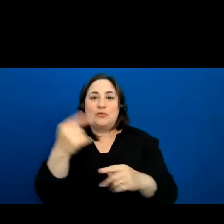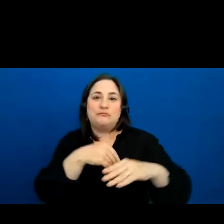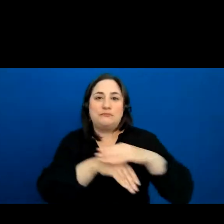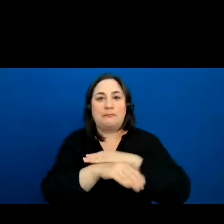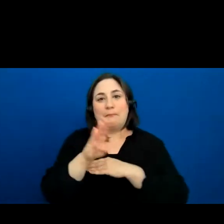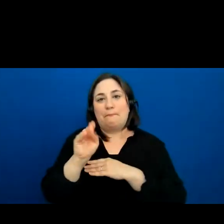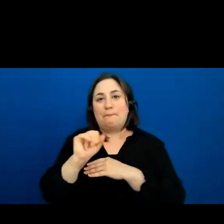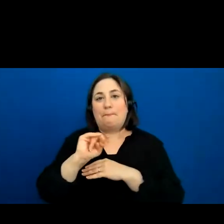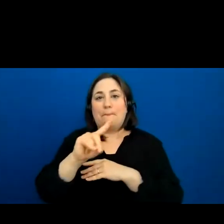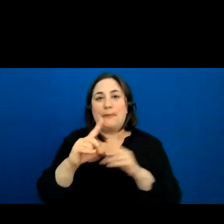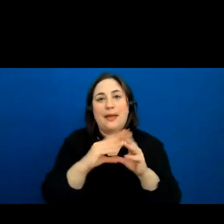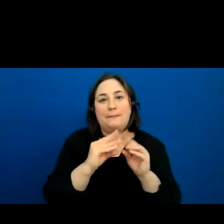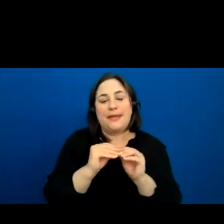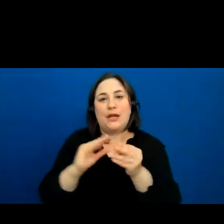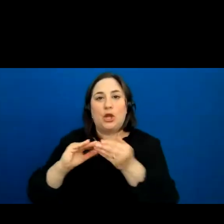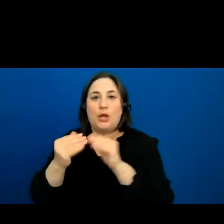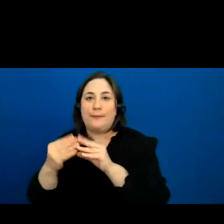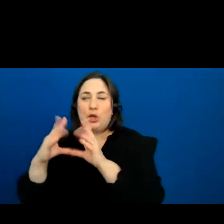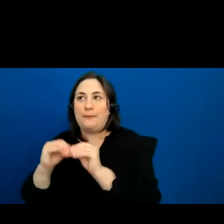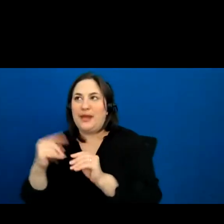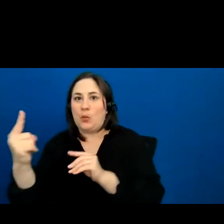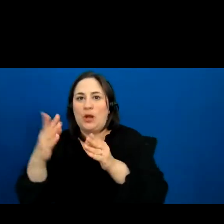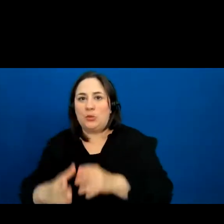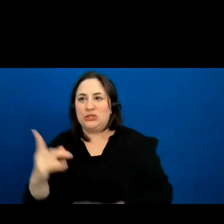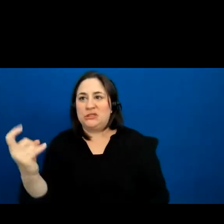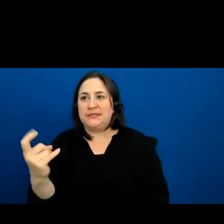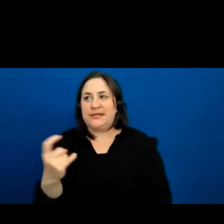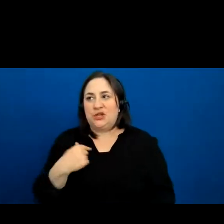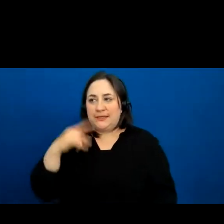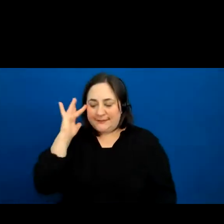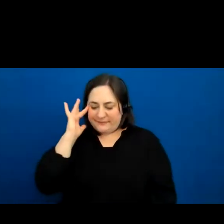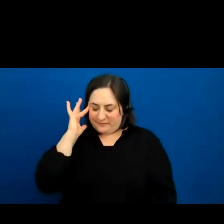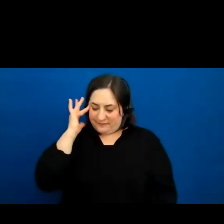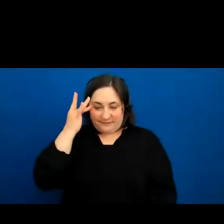person that walks in and you’re like Oh my god, this person is going to talk about the same thing